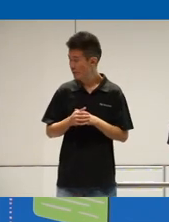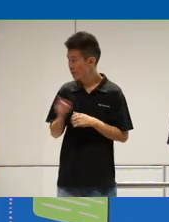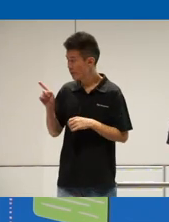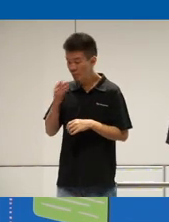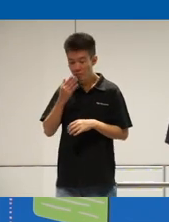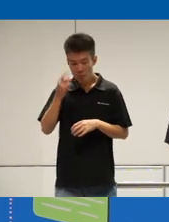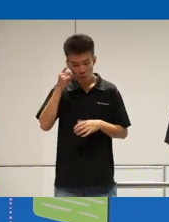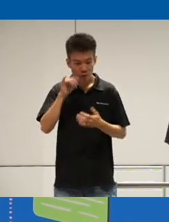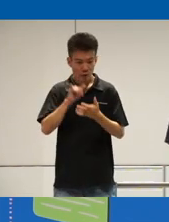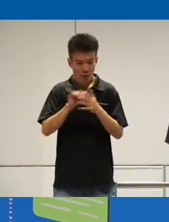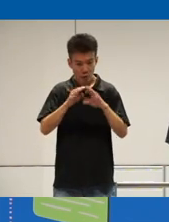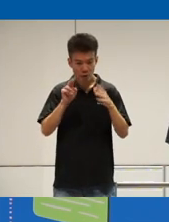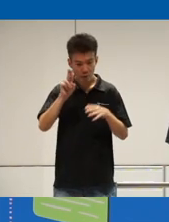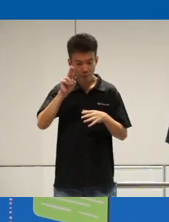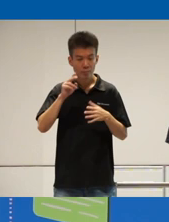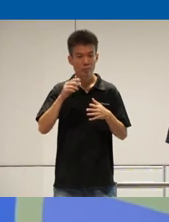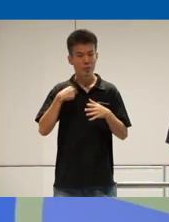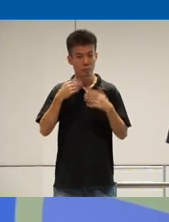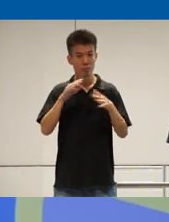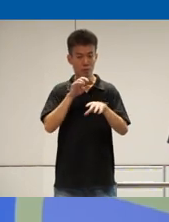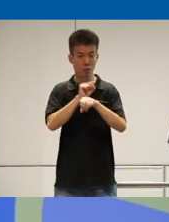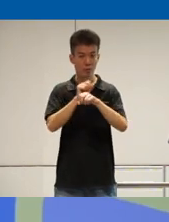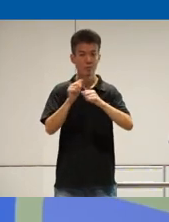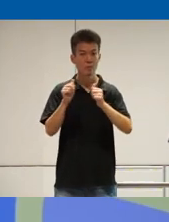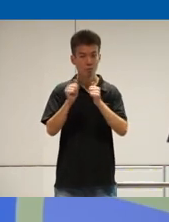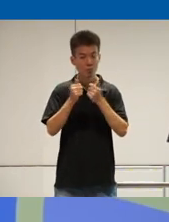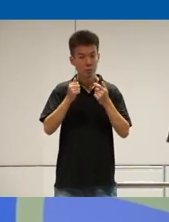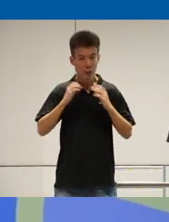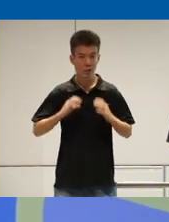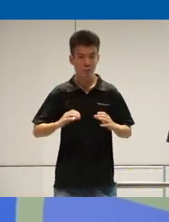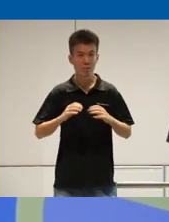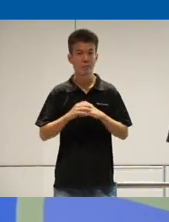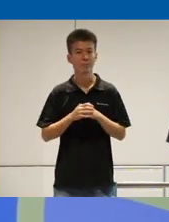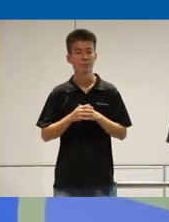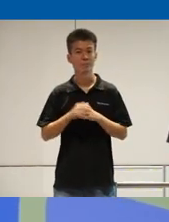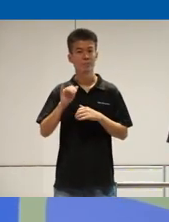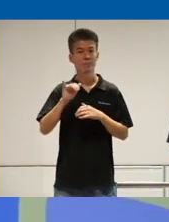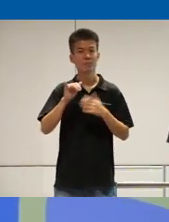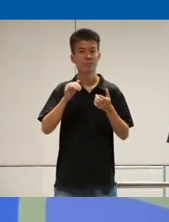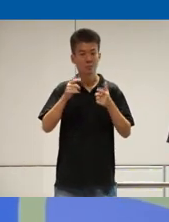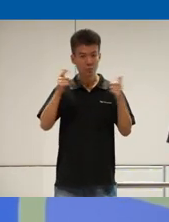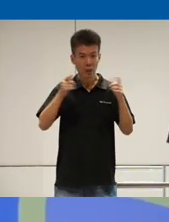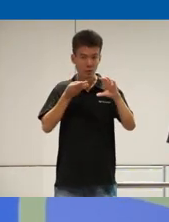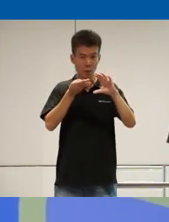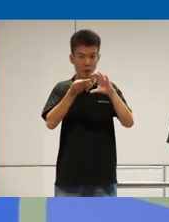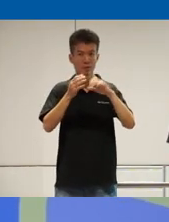for opening it up yes we have been working with uh customers um like large Banks uh as well as